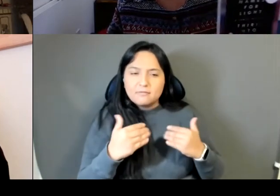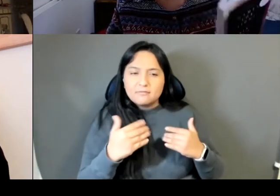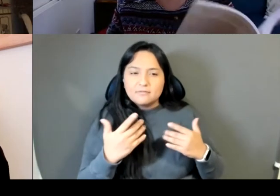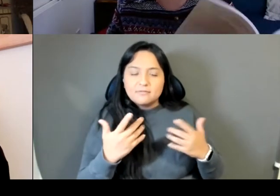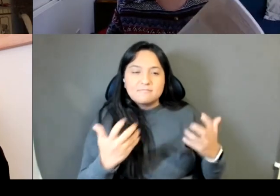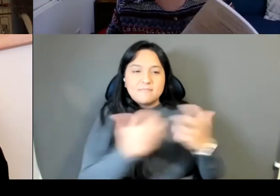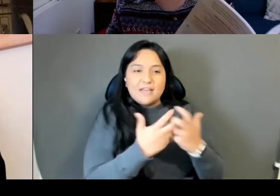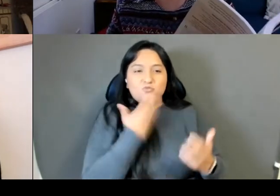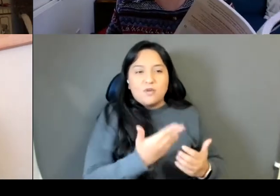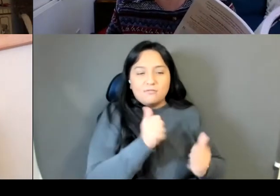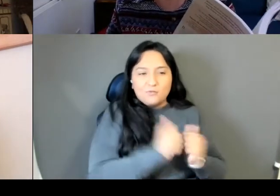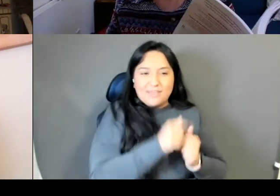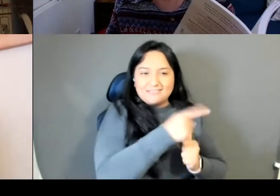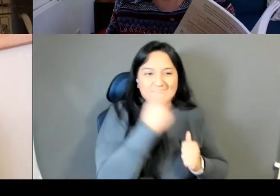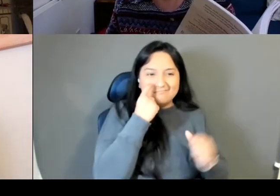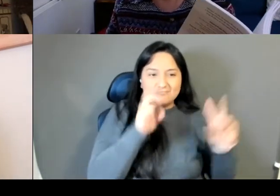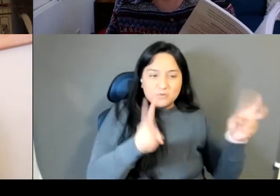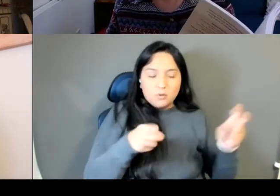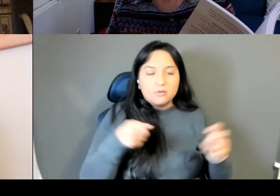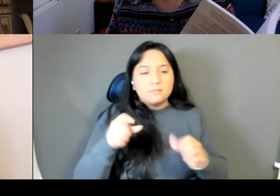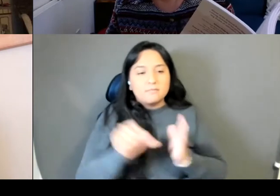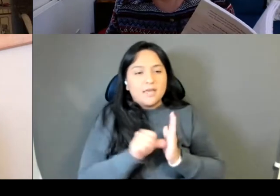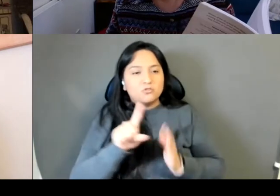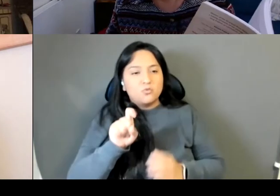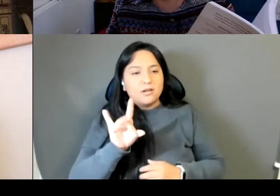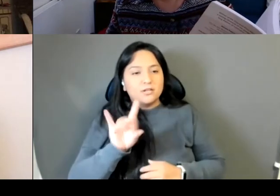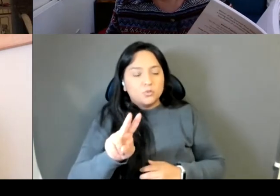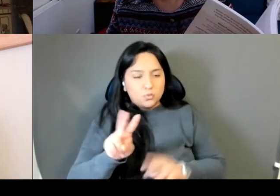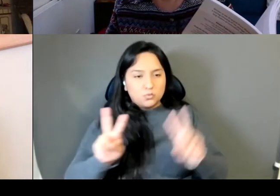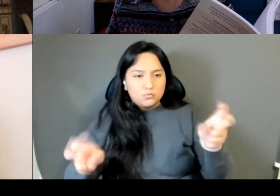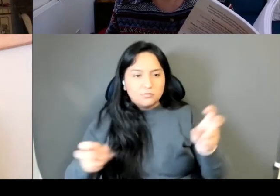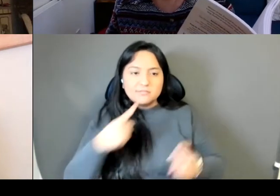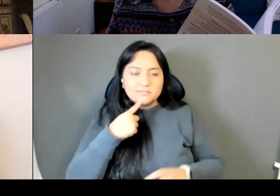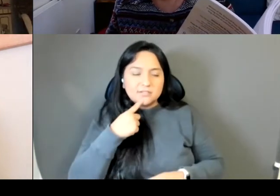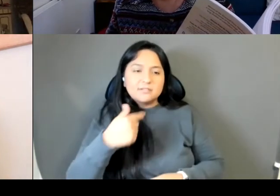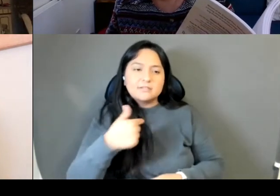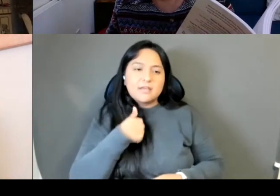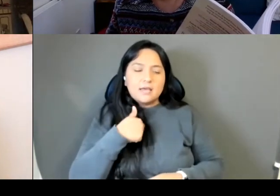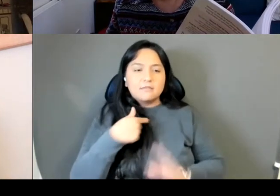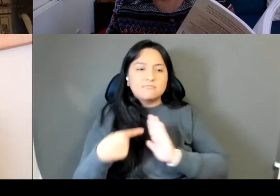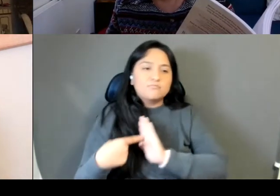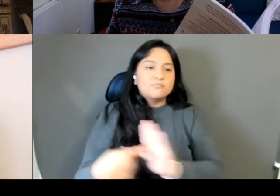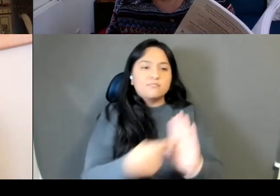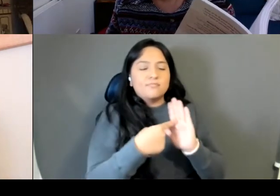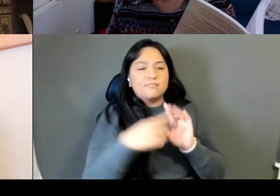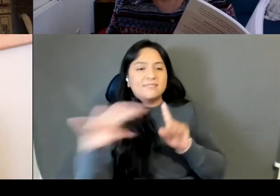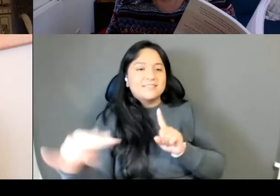I have emerged so I can be put on display proudly as a token of civilization and progress.